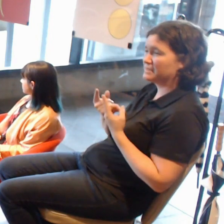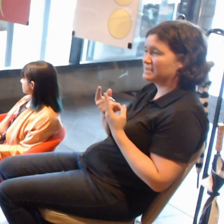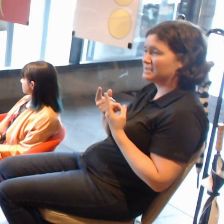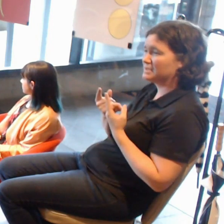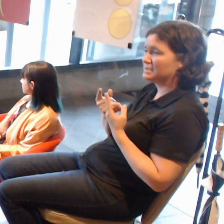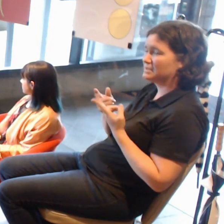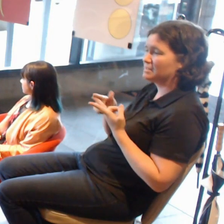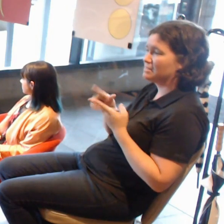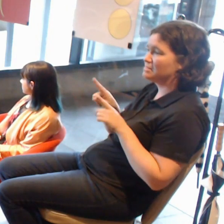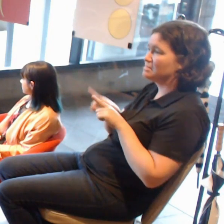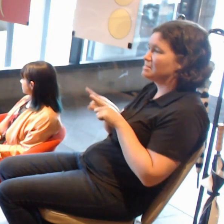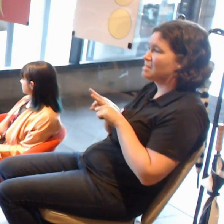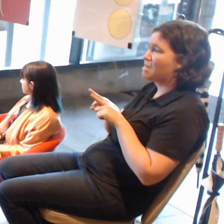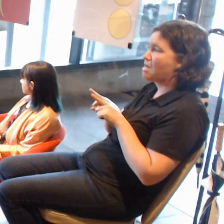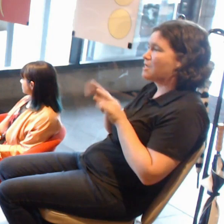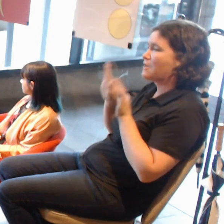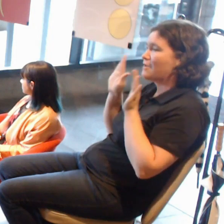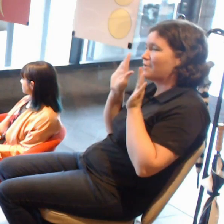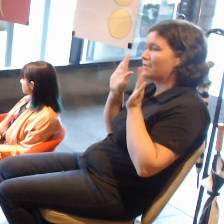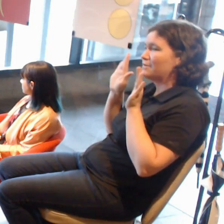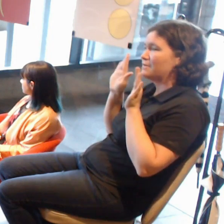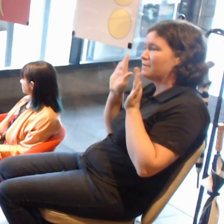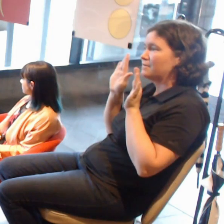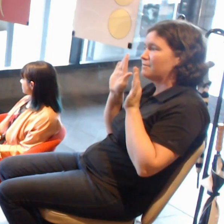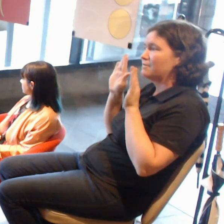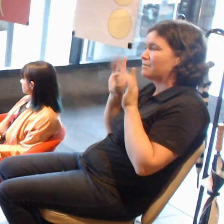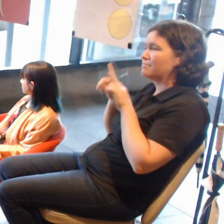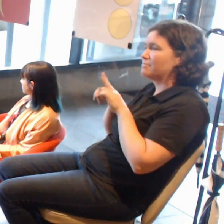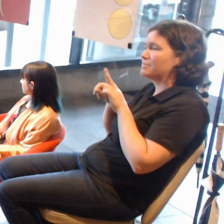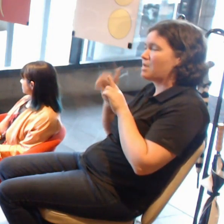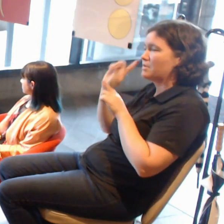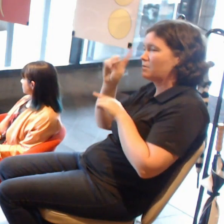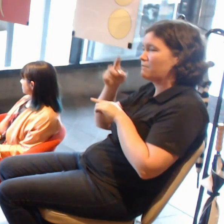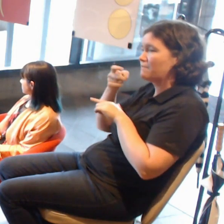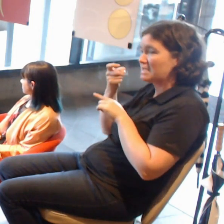you can have things that you approve before they go on your wall,